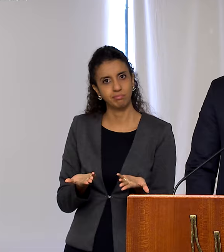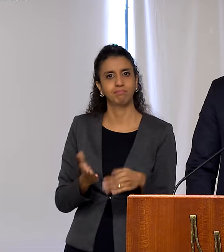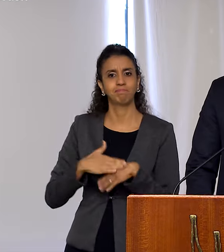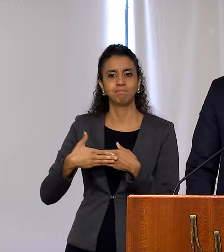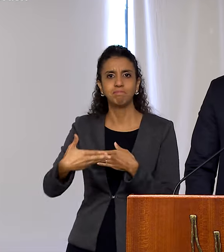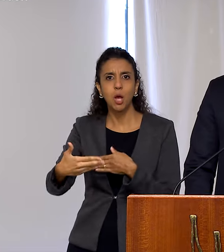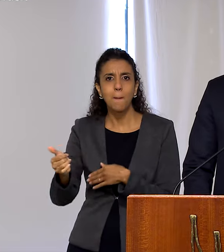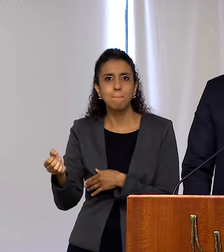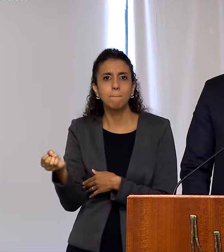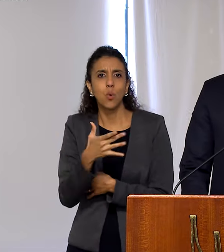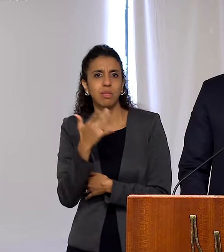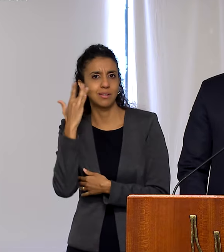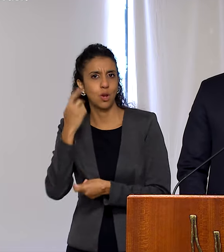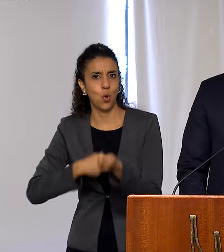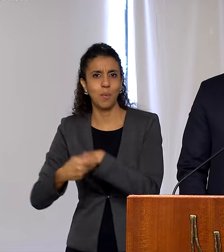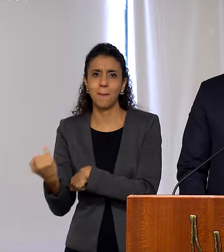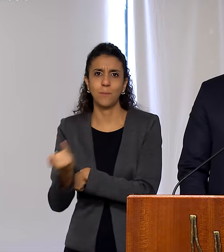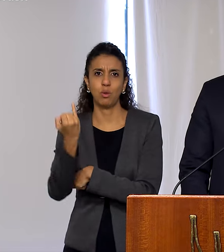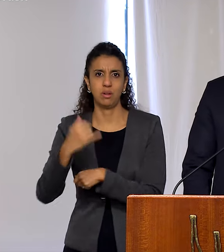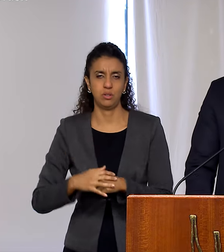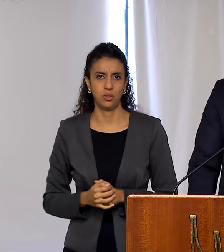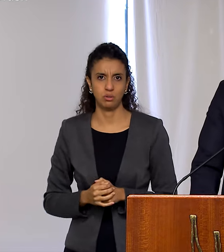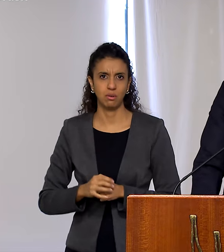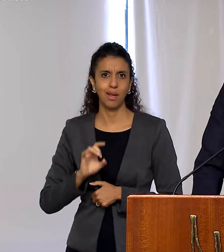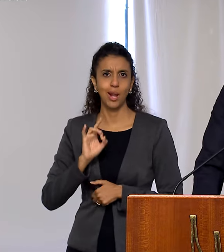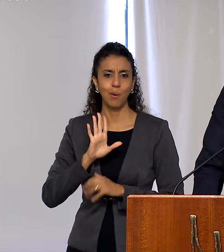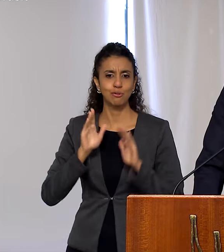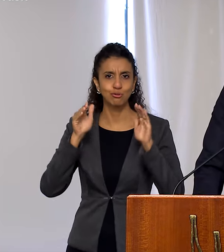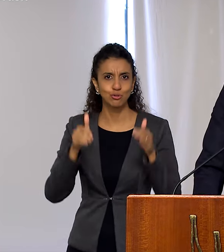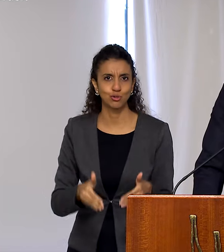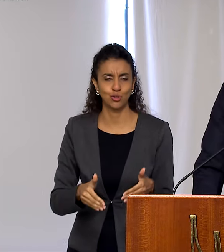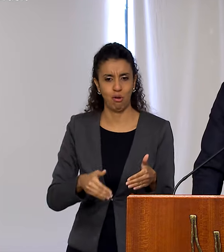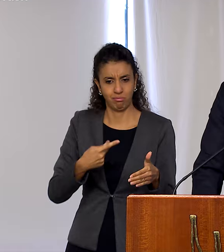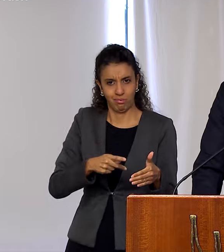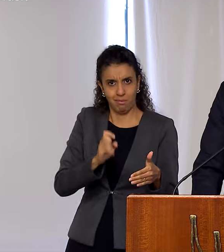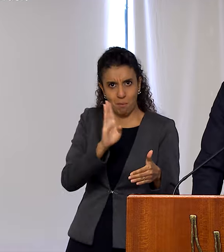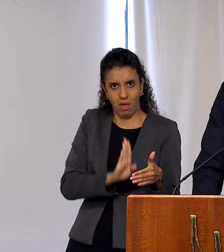This is not a strictly domestic agenda, however crucial – and they are –